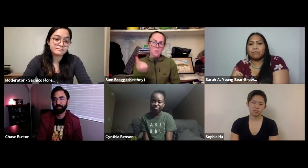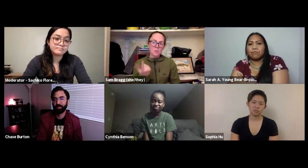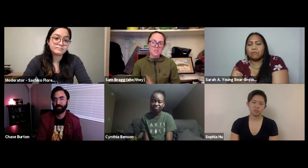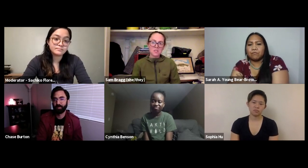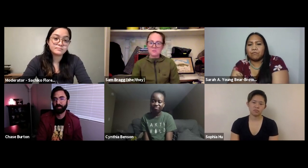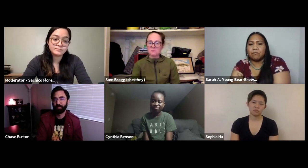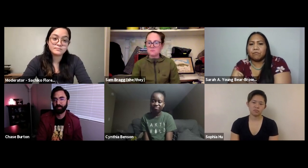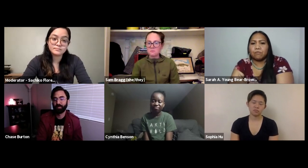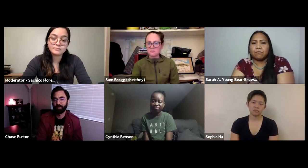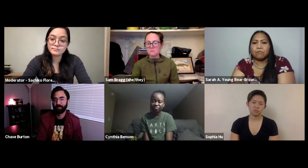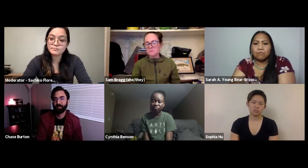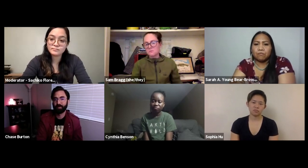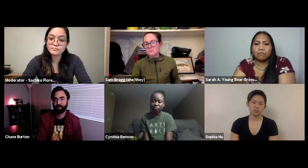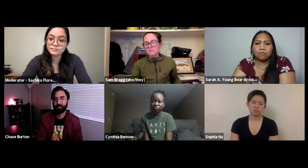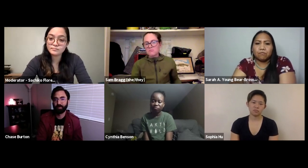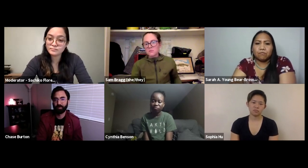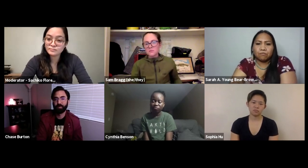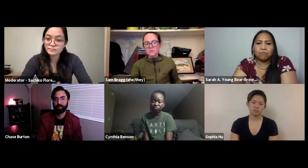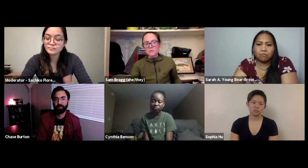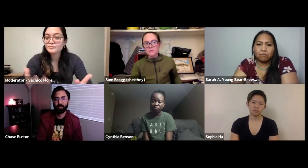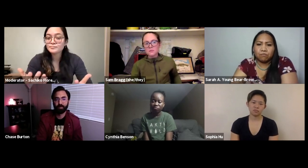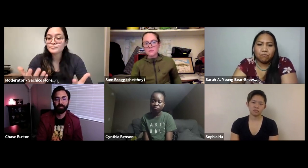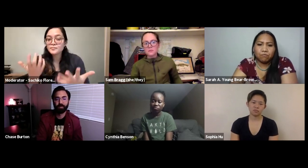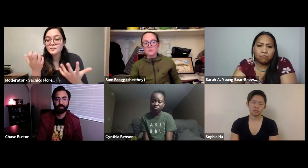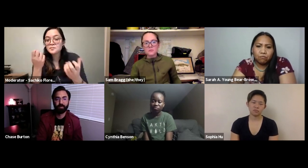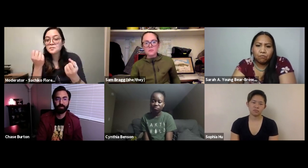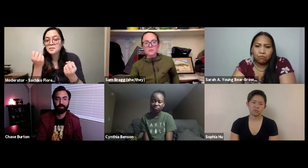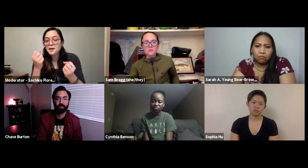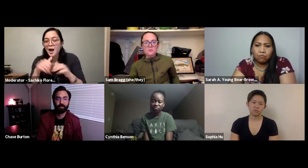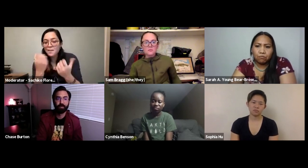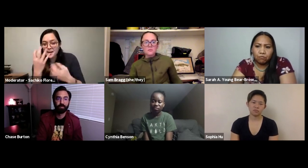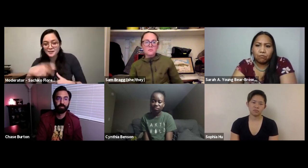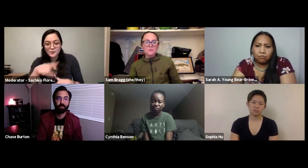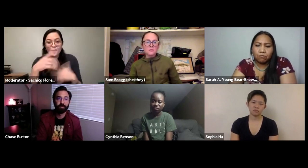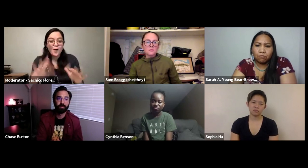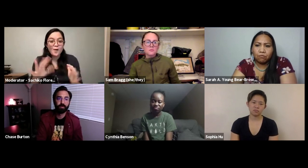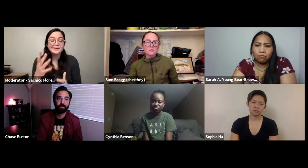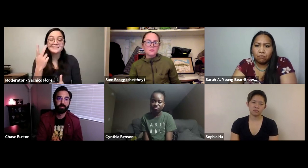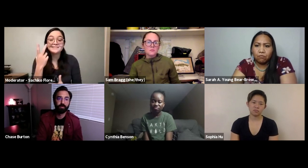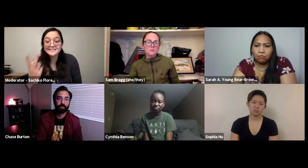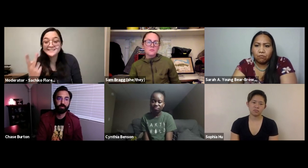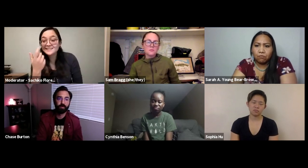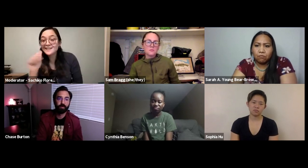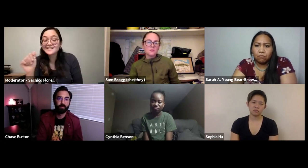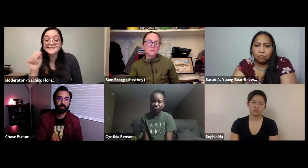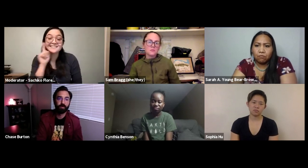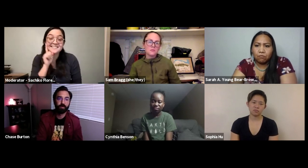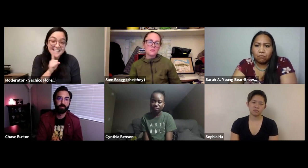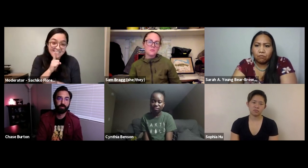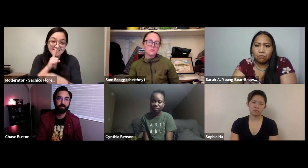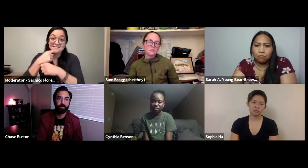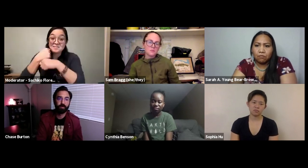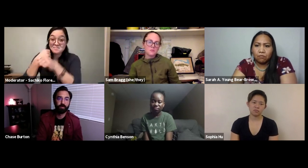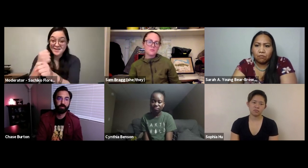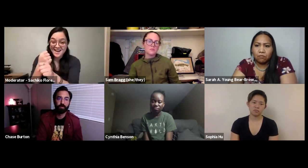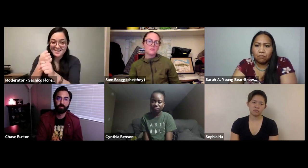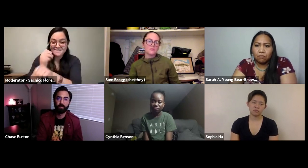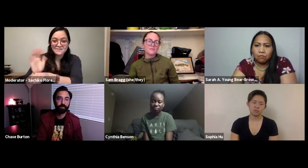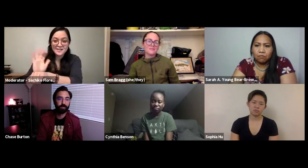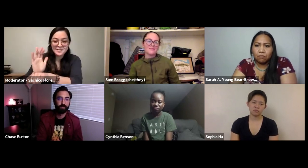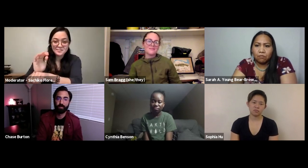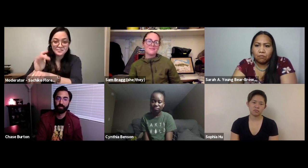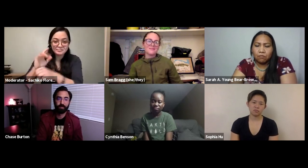in filmmaking. SACHIKO: Yeah so how many of you have seen